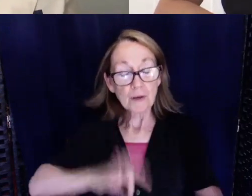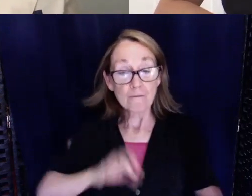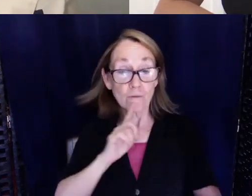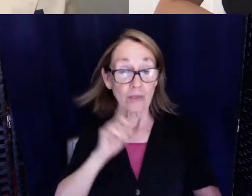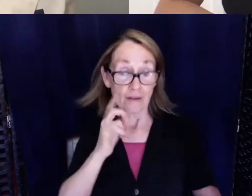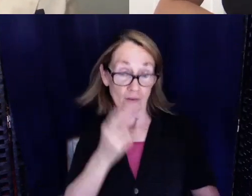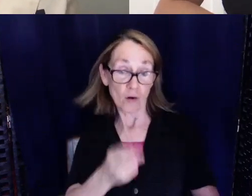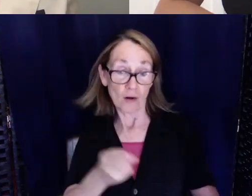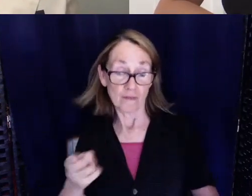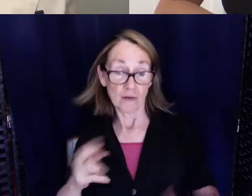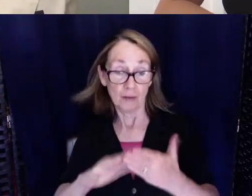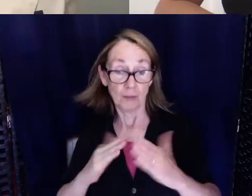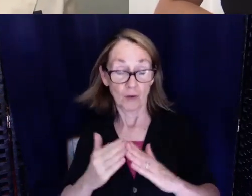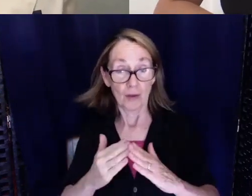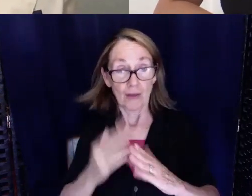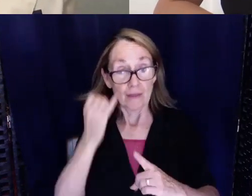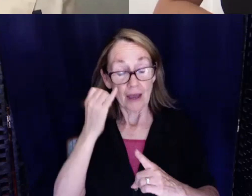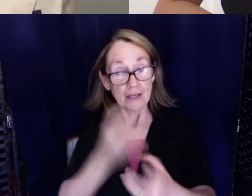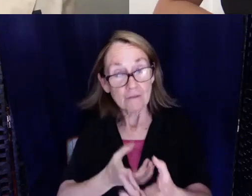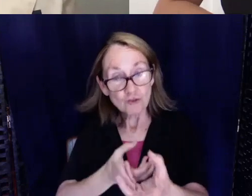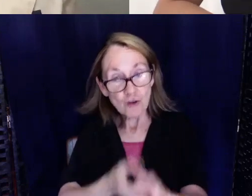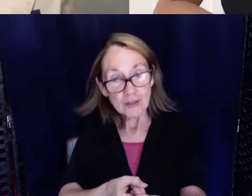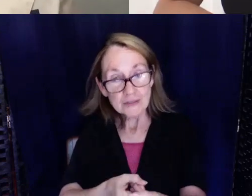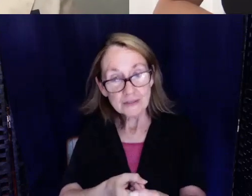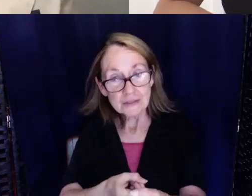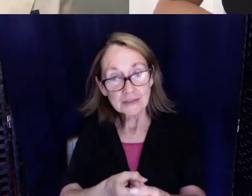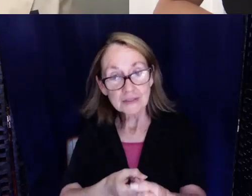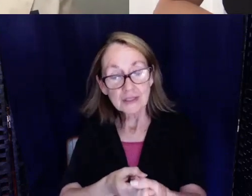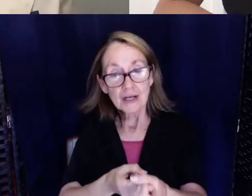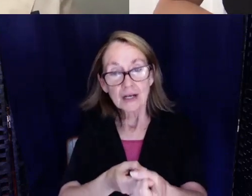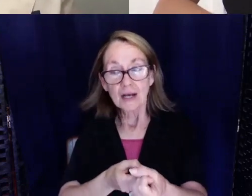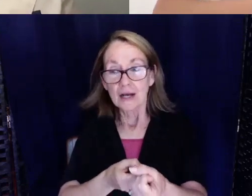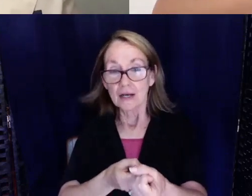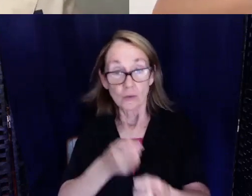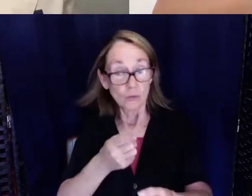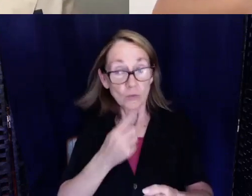community, which is this idea of trust. As you said you're willing, you're able